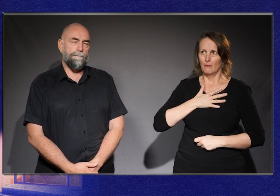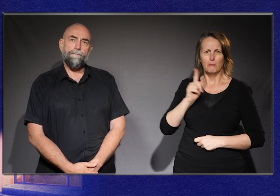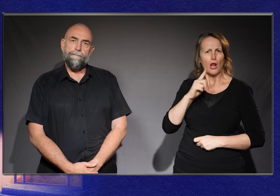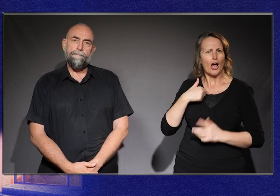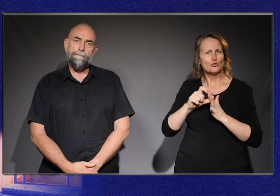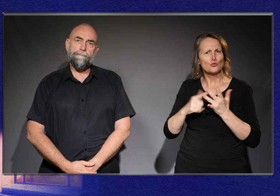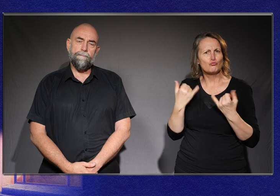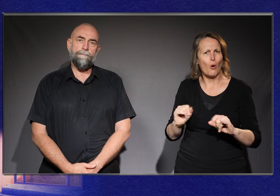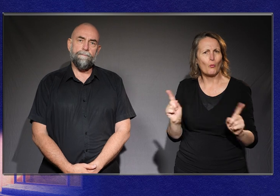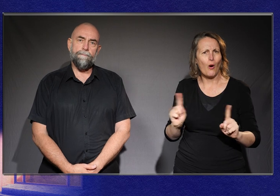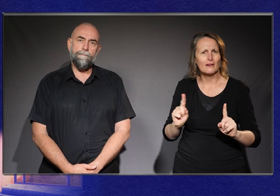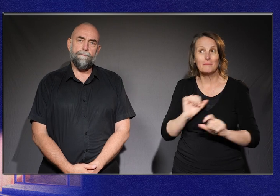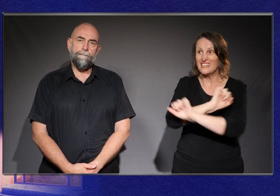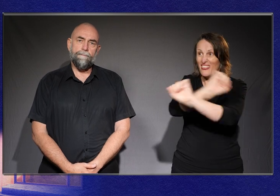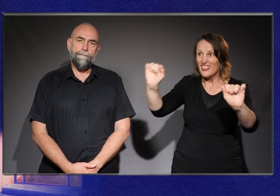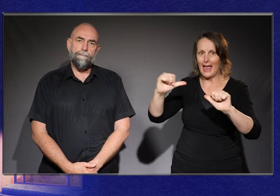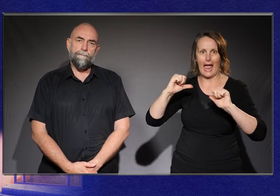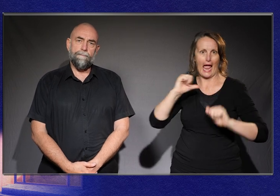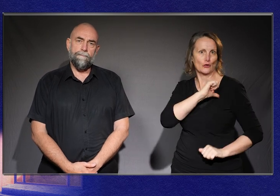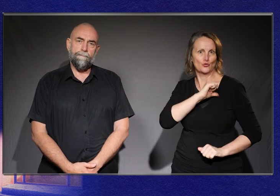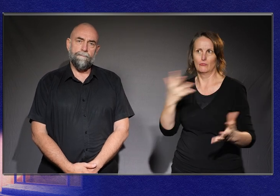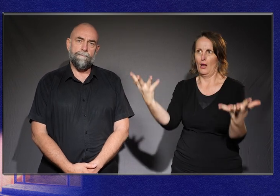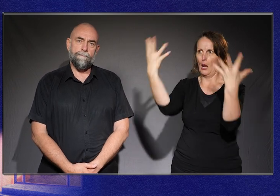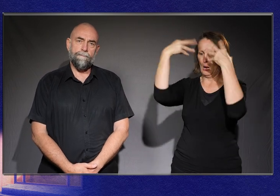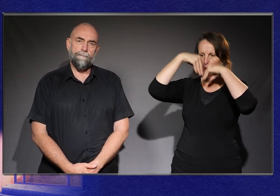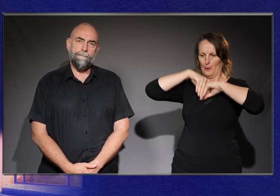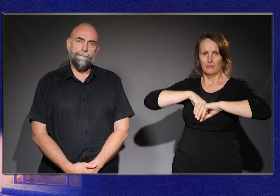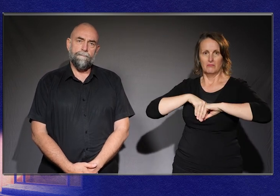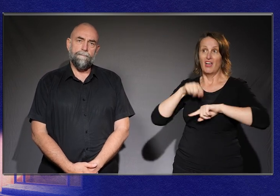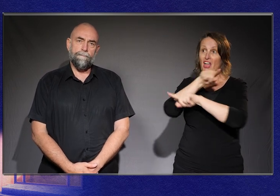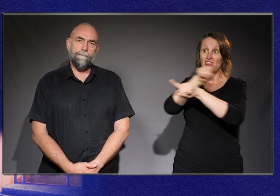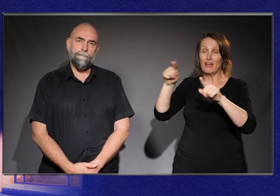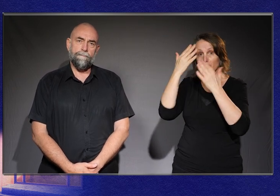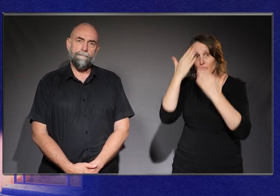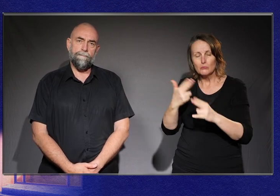You're internalising the attitudes of society, and society does not value disability.